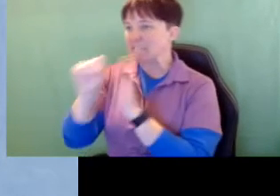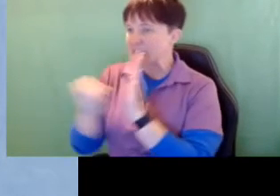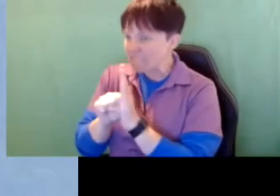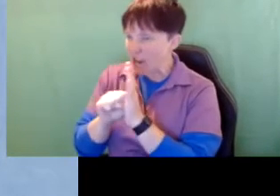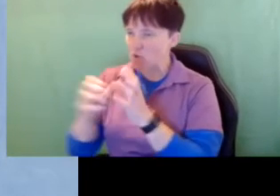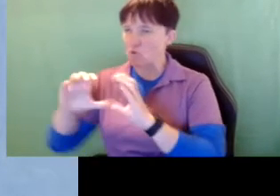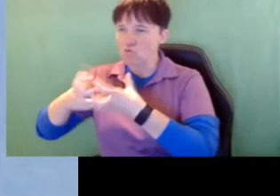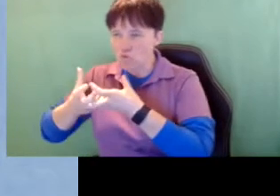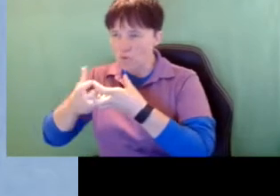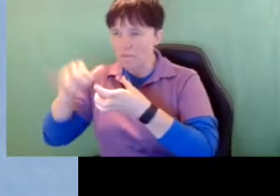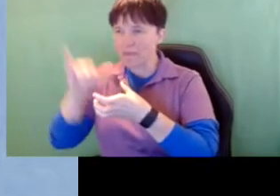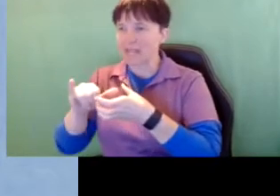what's called the Whole module.